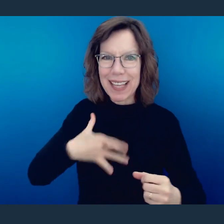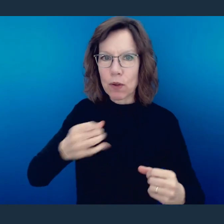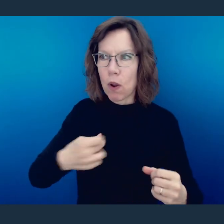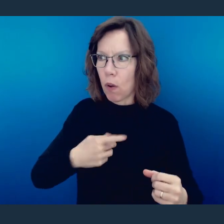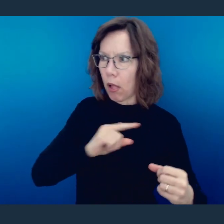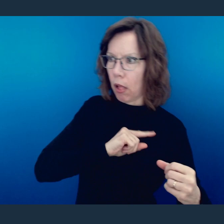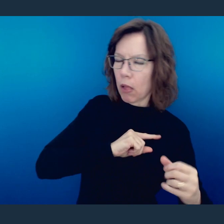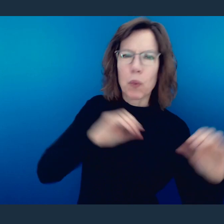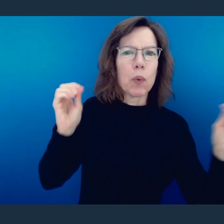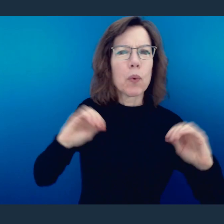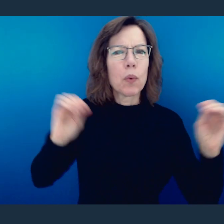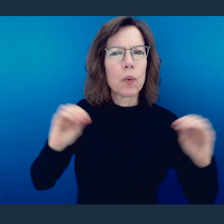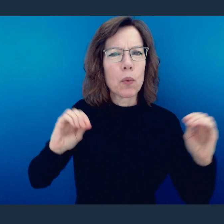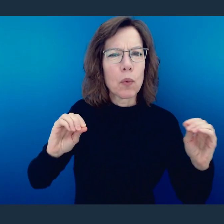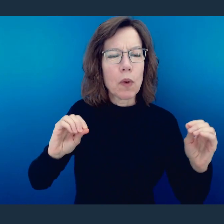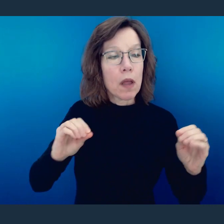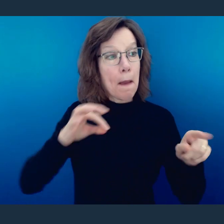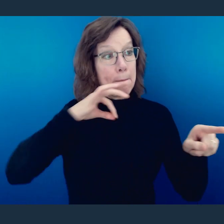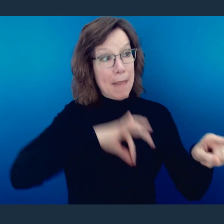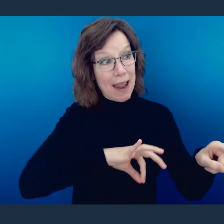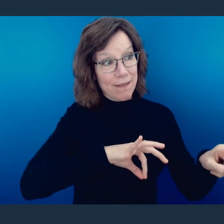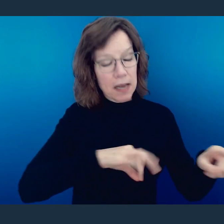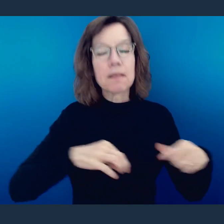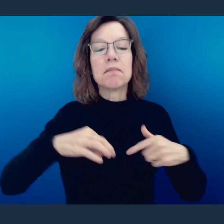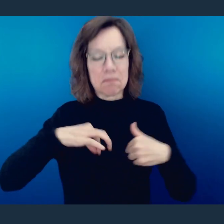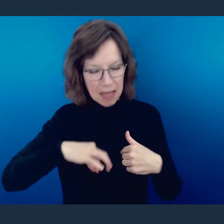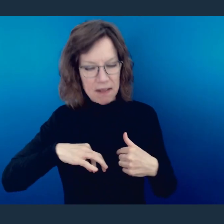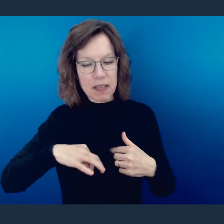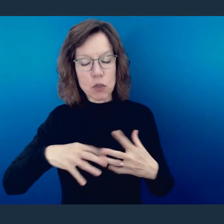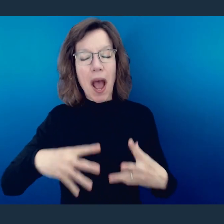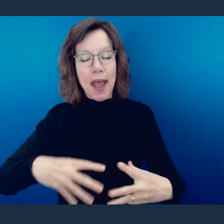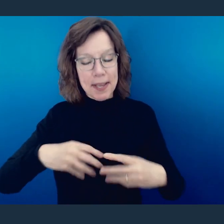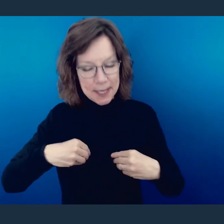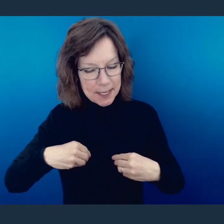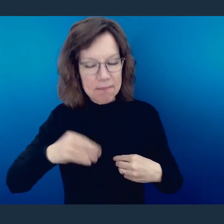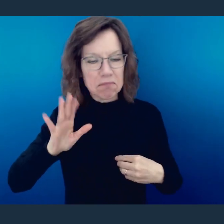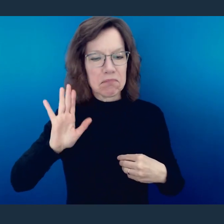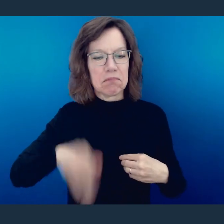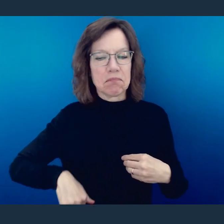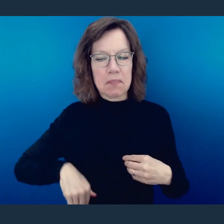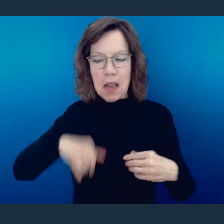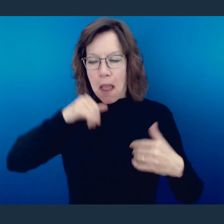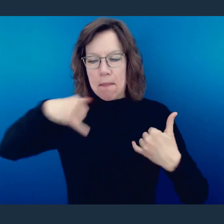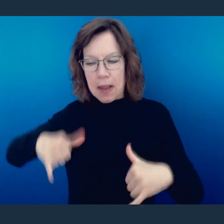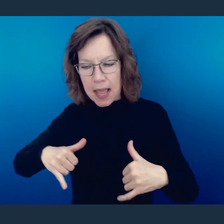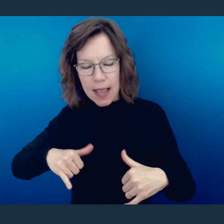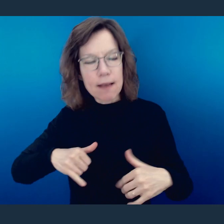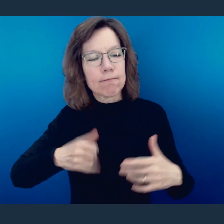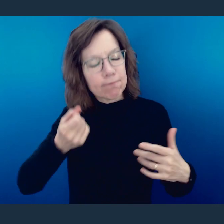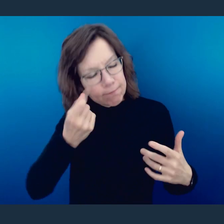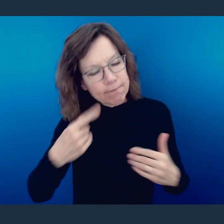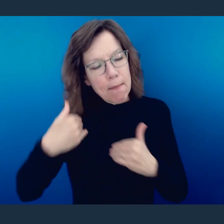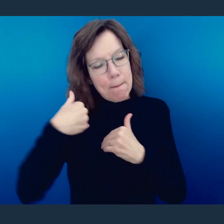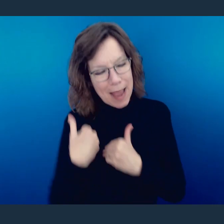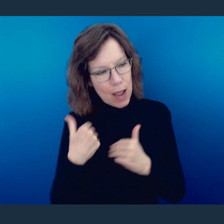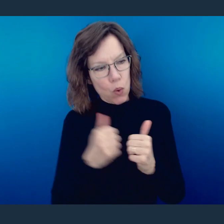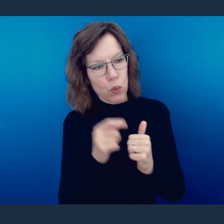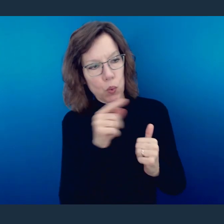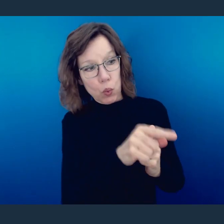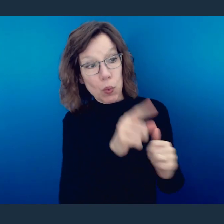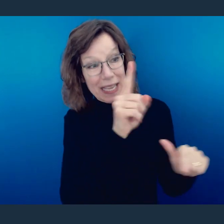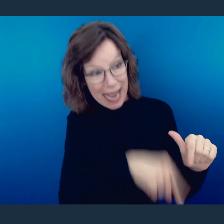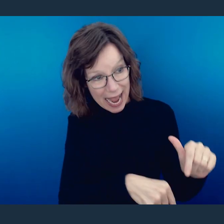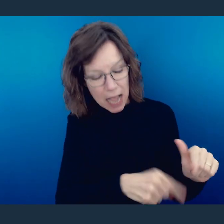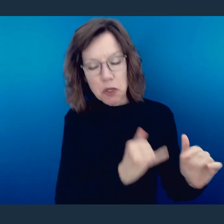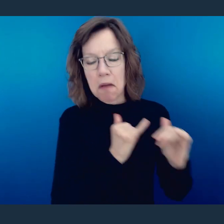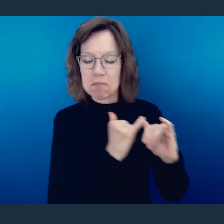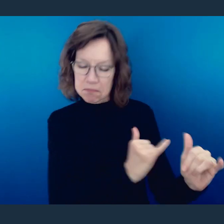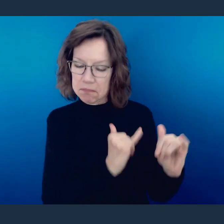our sister, for our own benefit. And in doing so, we are bearing with them. We are enduring